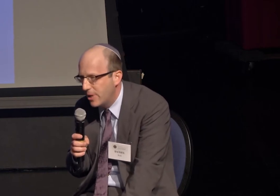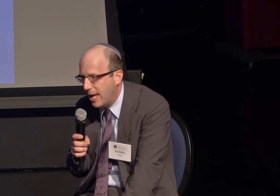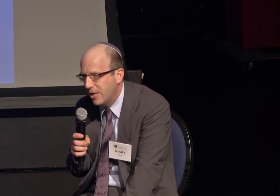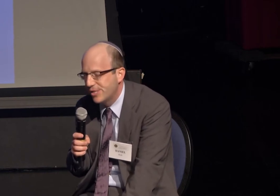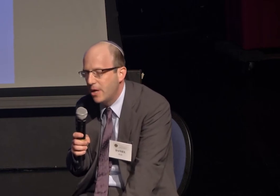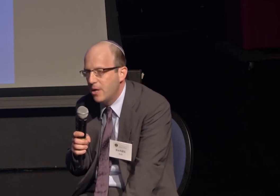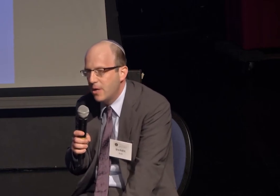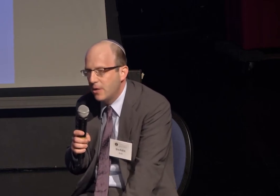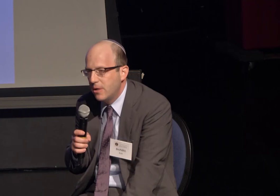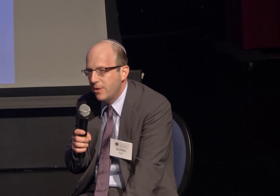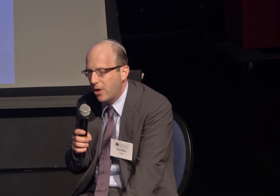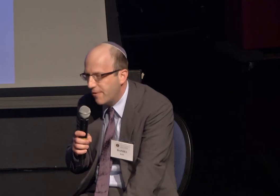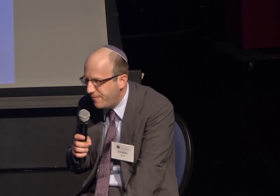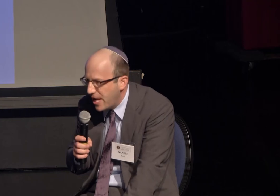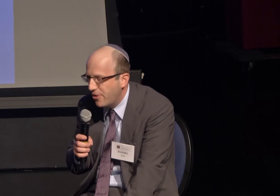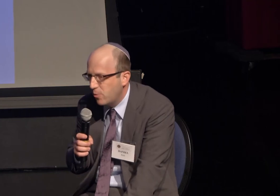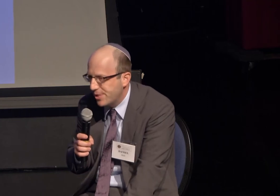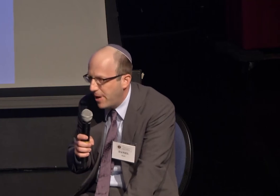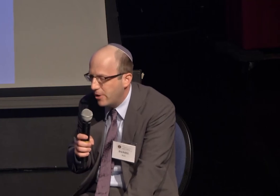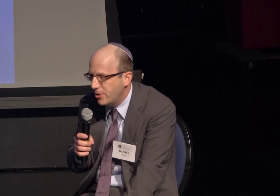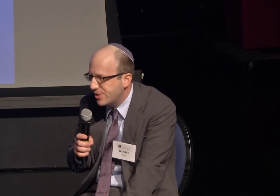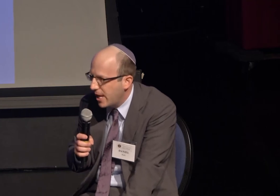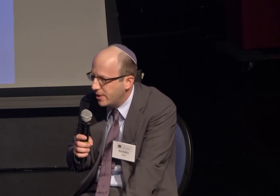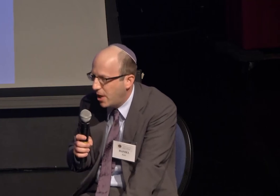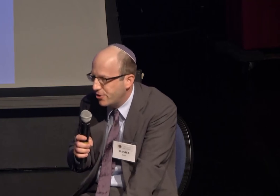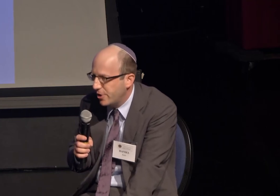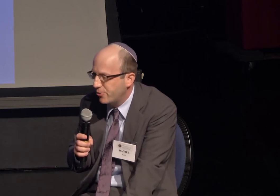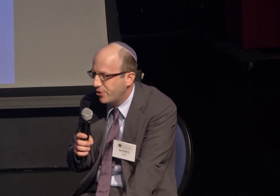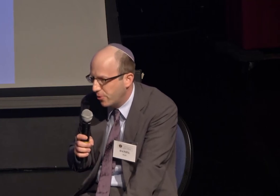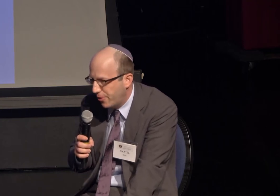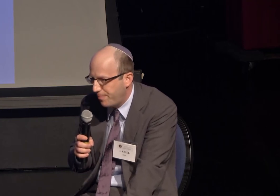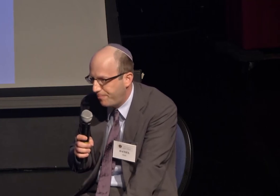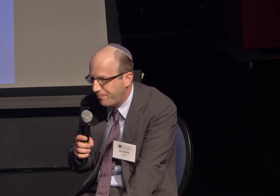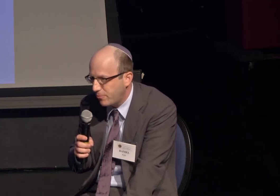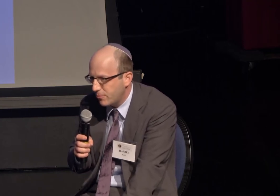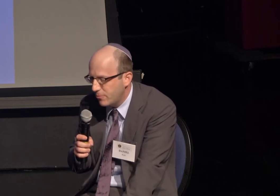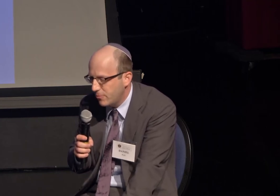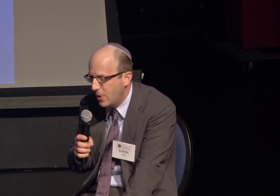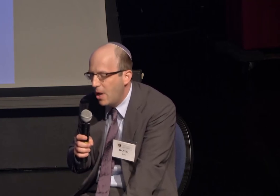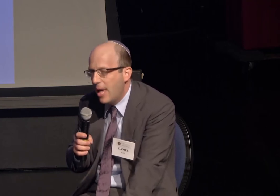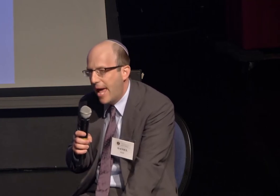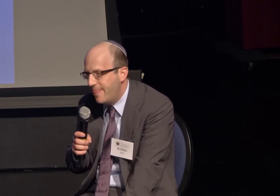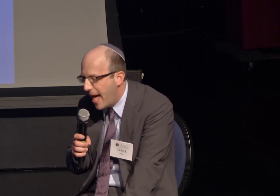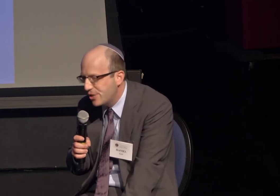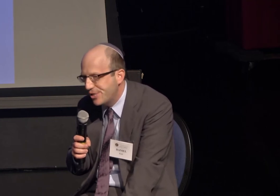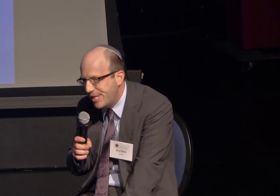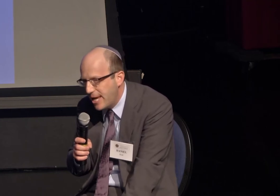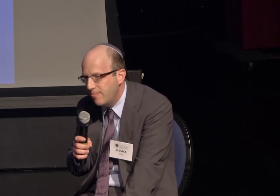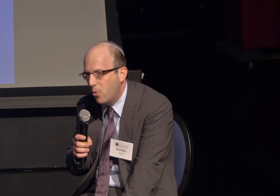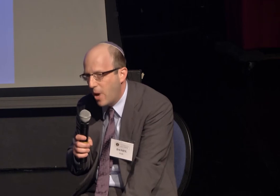that our faith was about understanding contradictory truths and that same way we read text